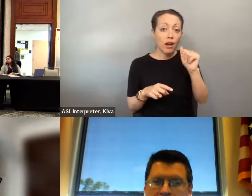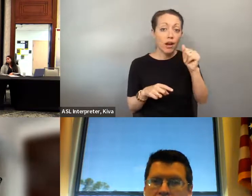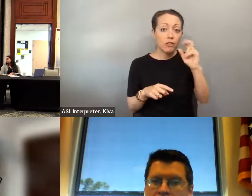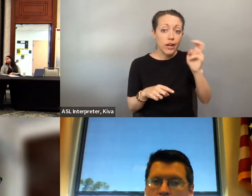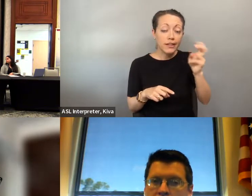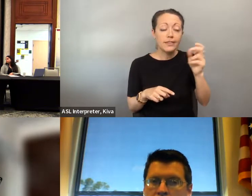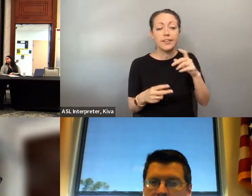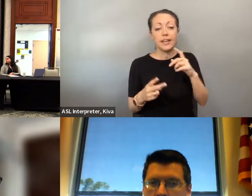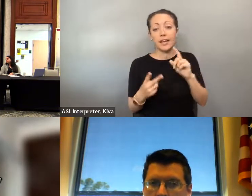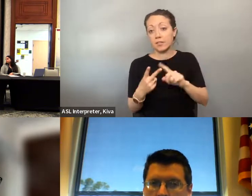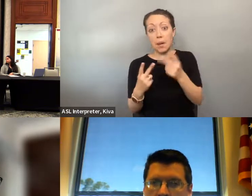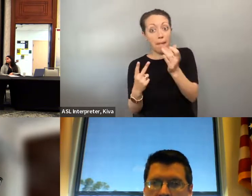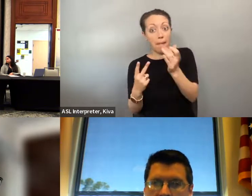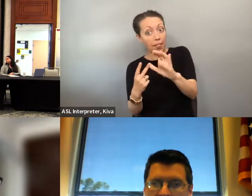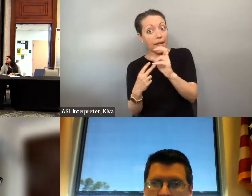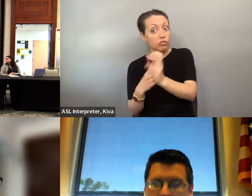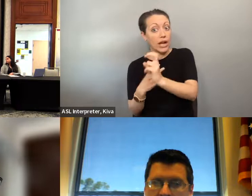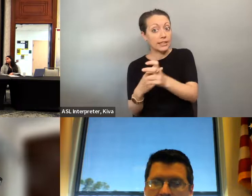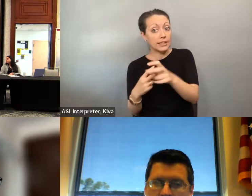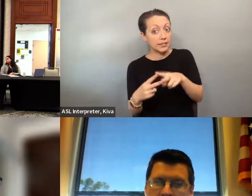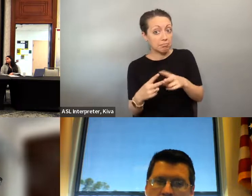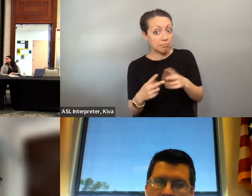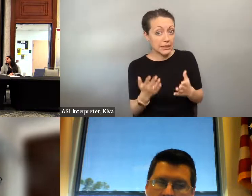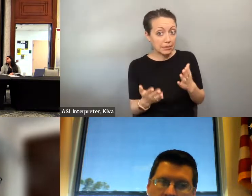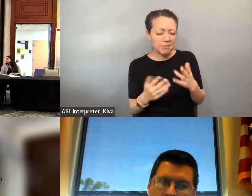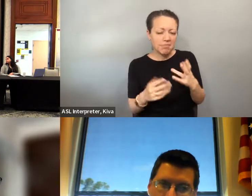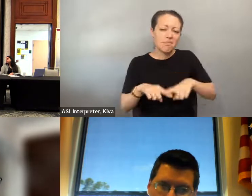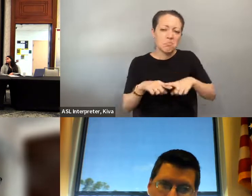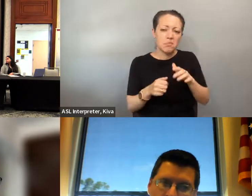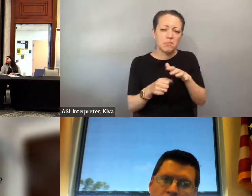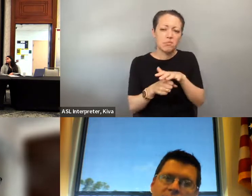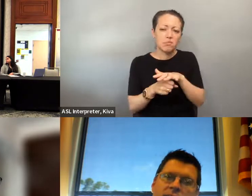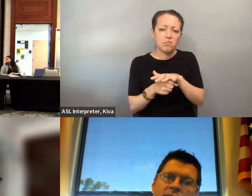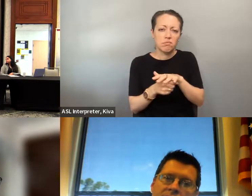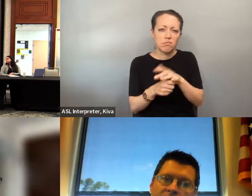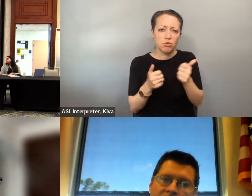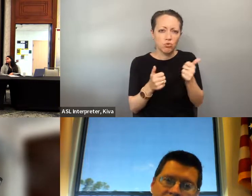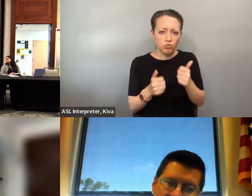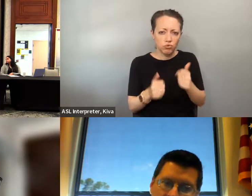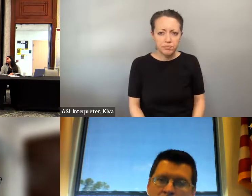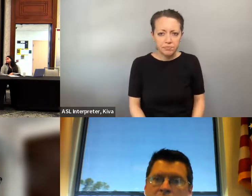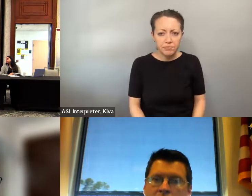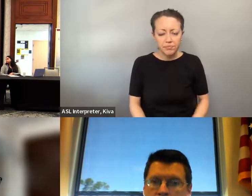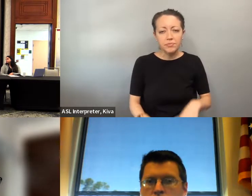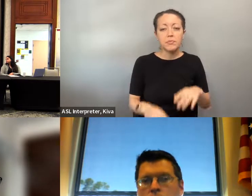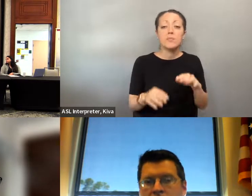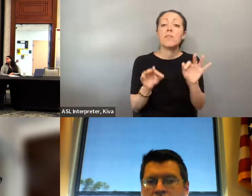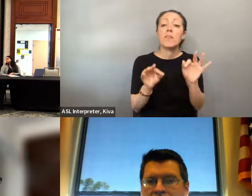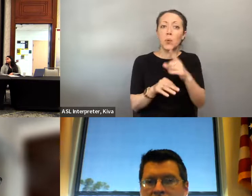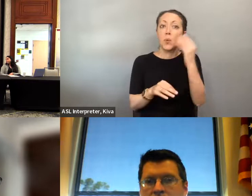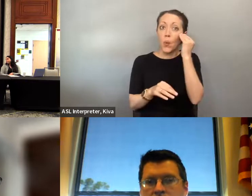providing this terms of poll visits because they may have various types of options, para transit and maybe even public